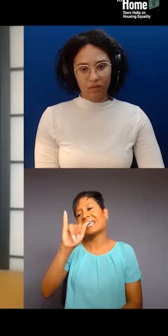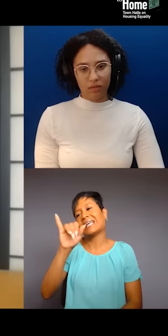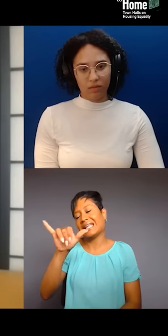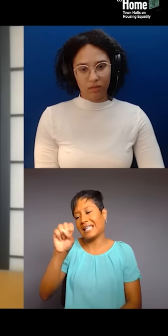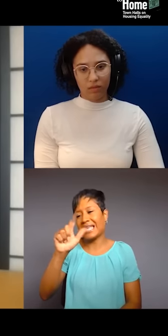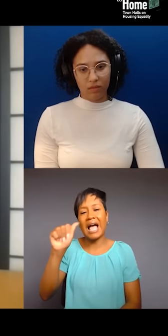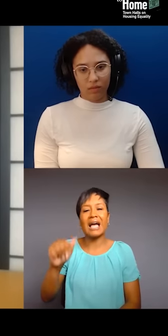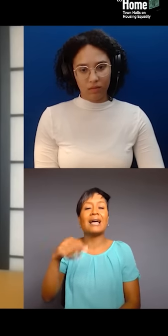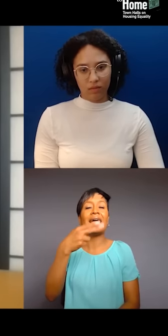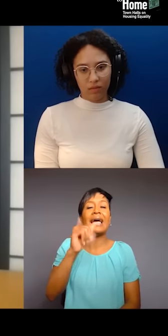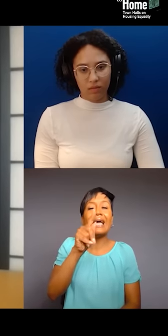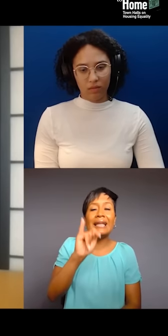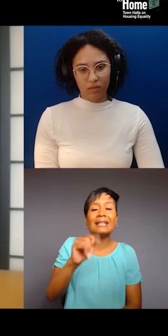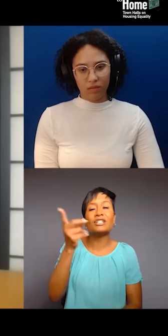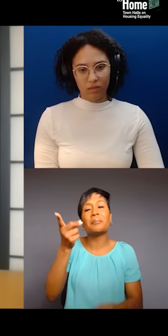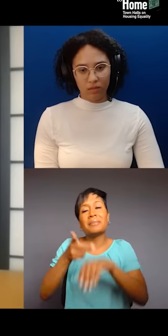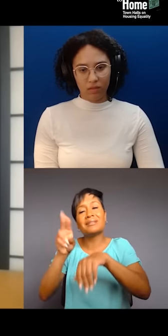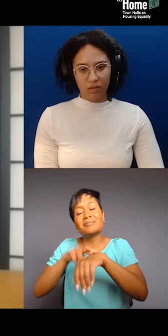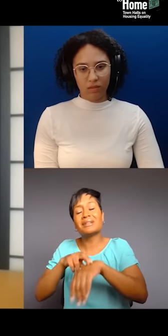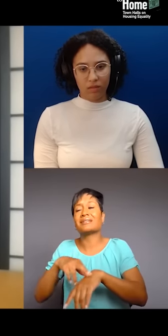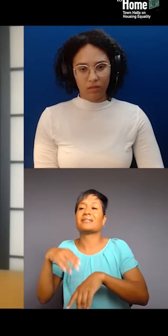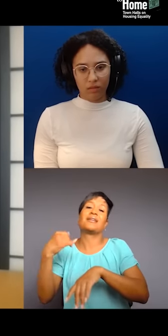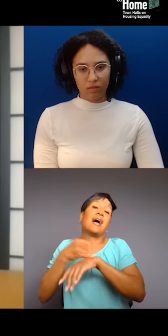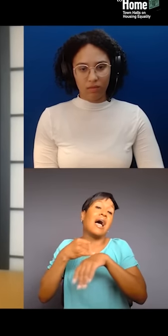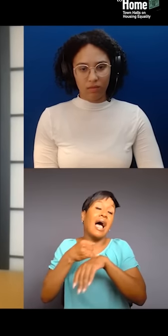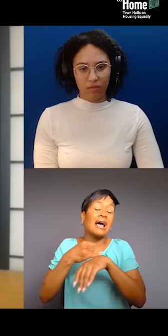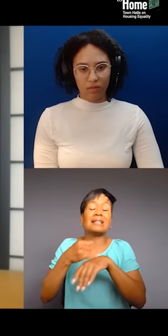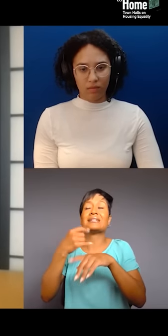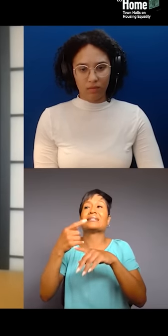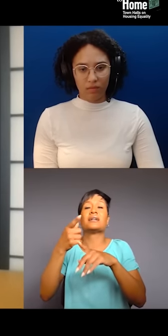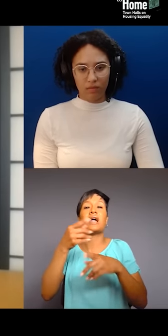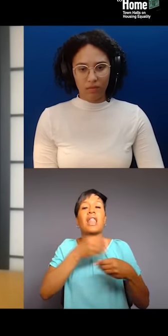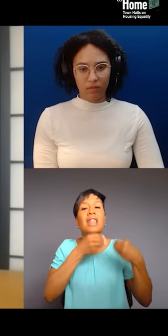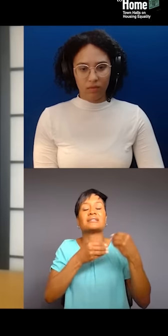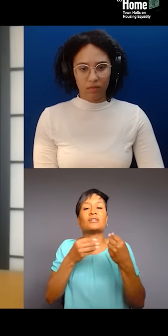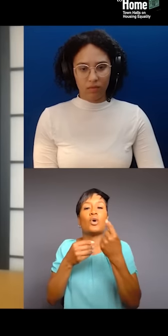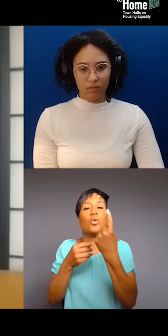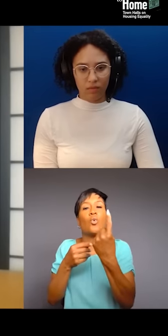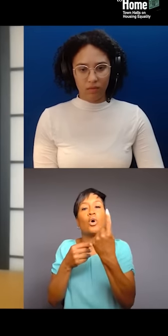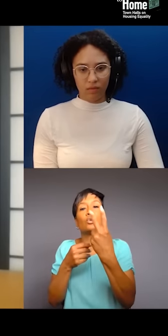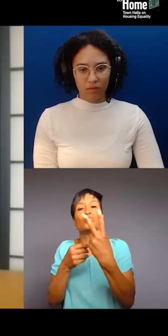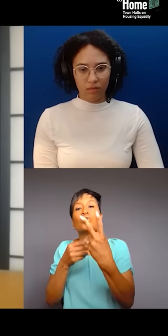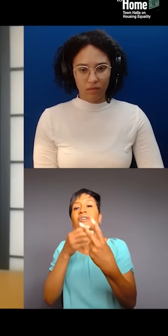of having one of only two female caciques or chief chieftain within the whole Taino dynasty empire, right?